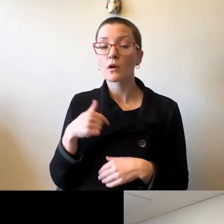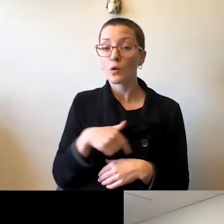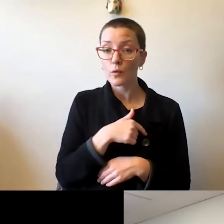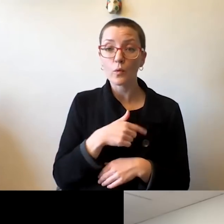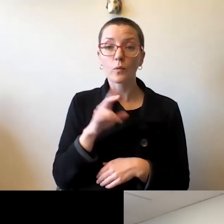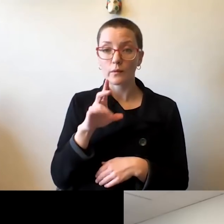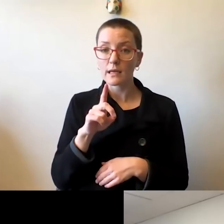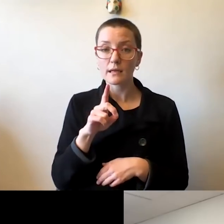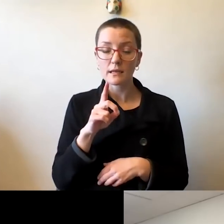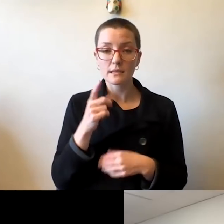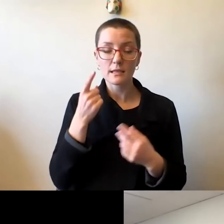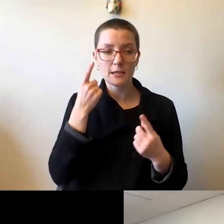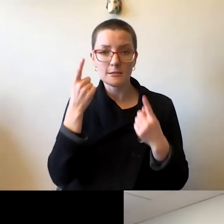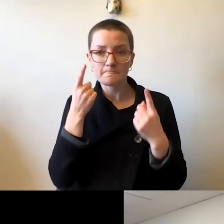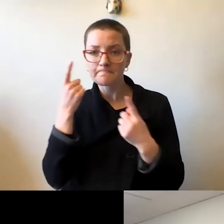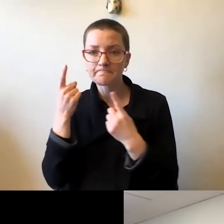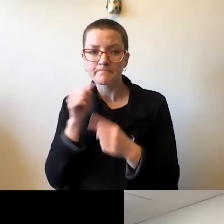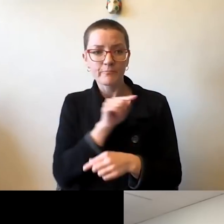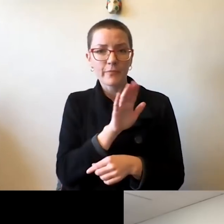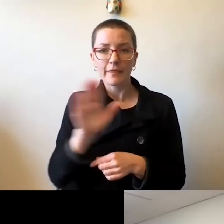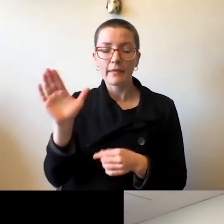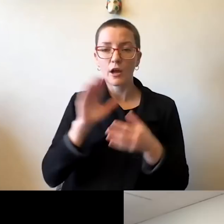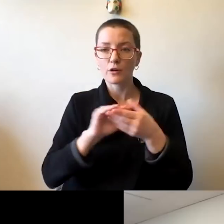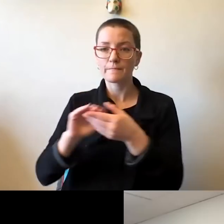The resounding narratives is about the impact